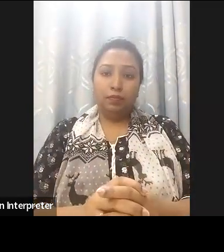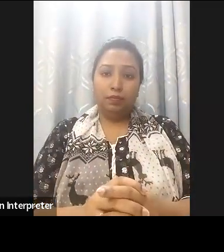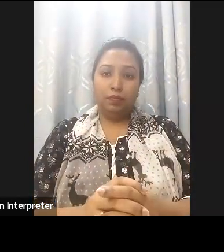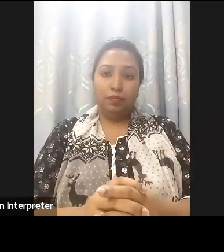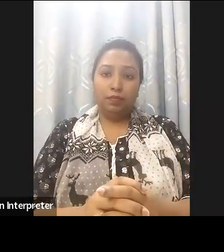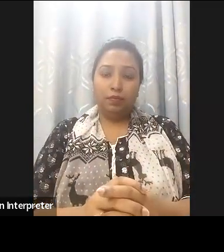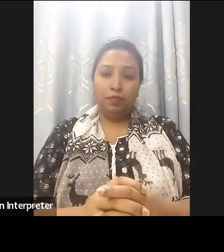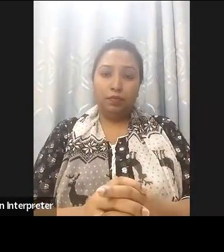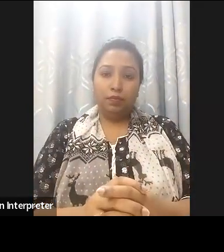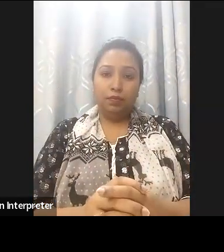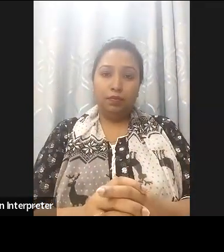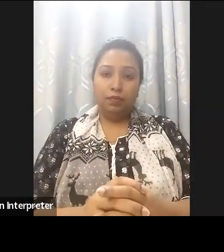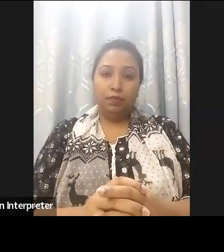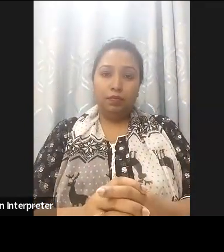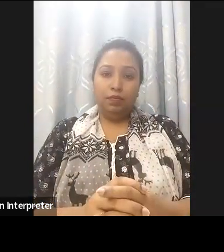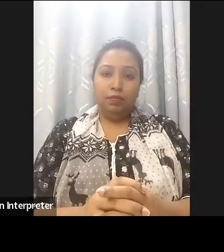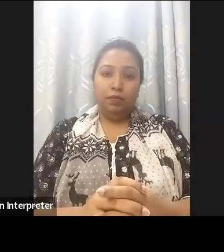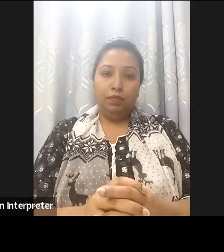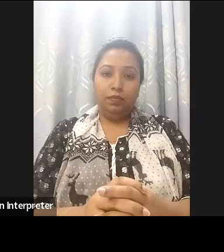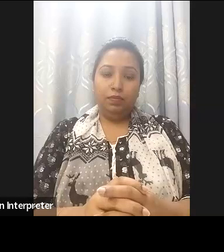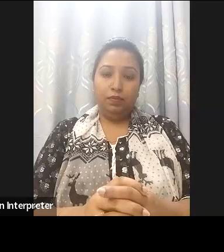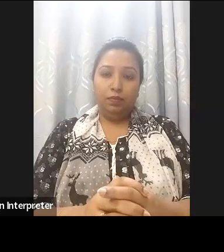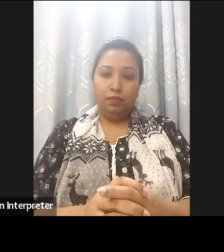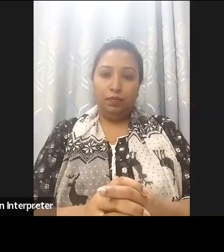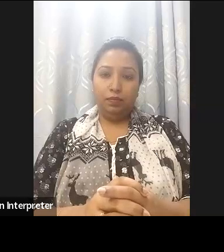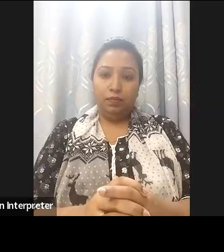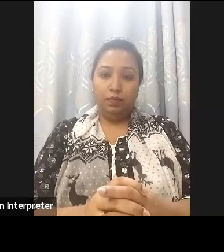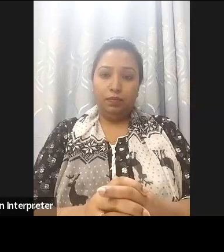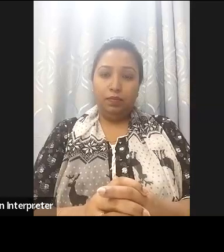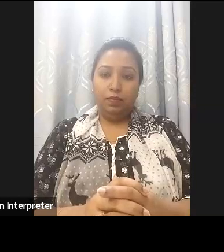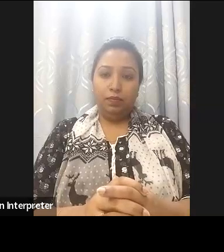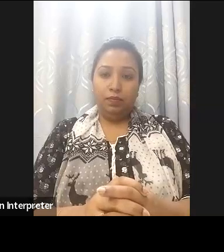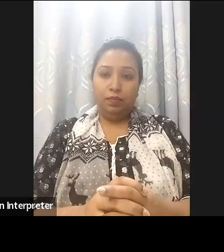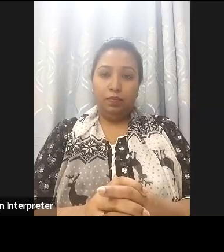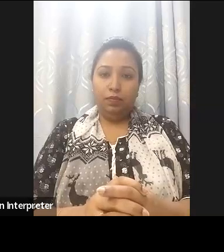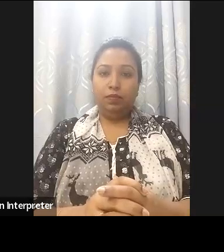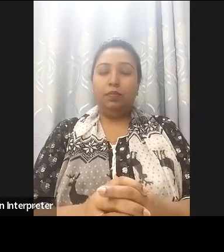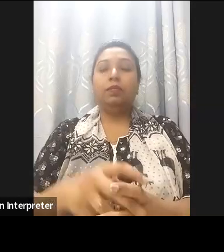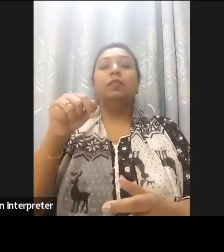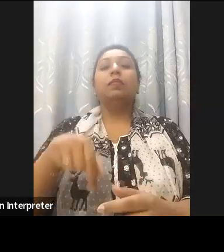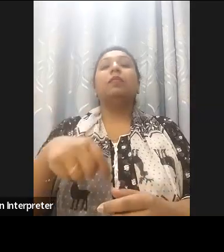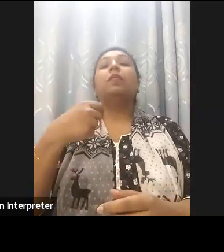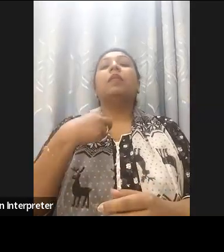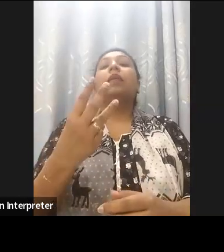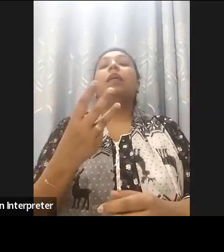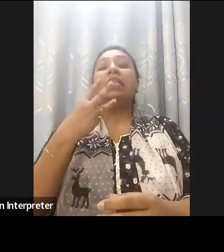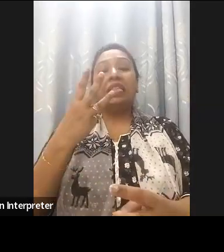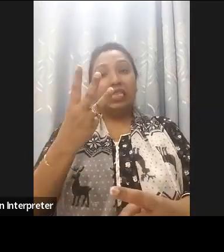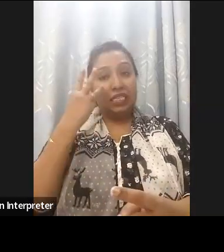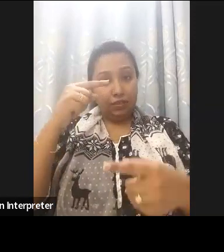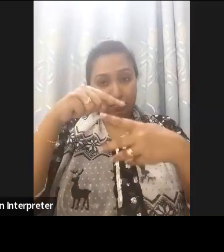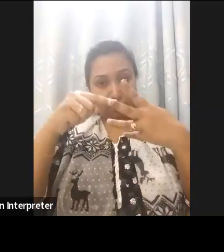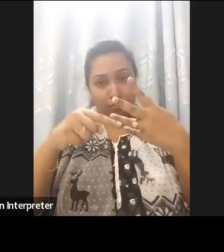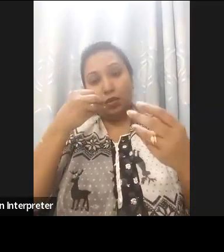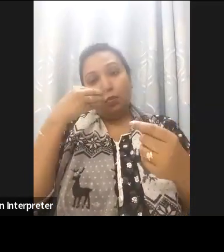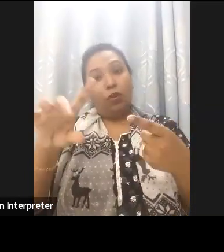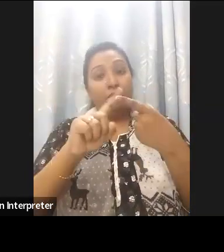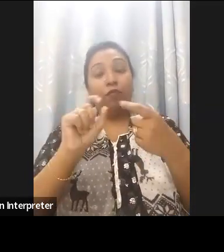DARE Index has three legs or components as I said the first component is on implementation, on